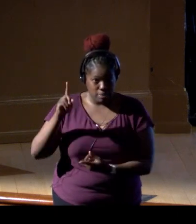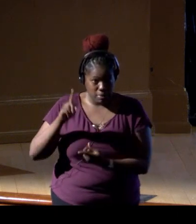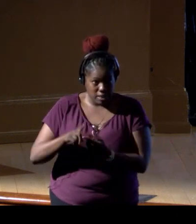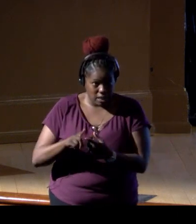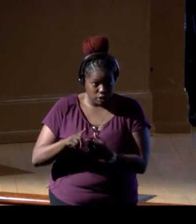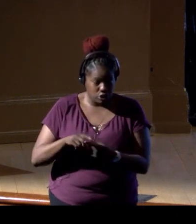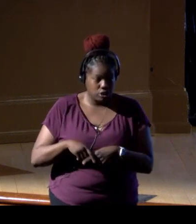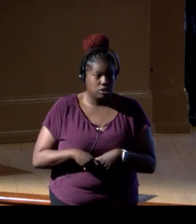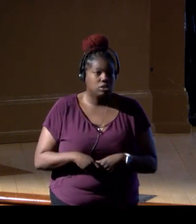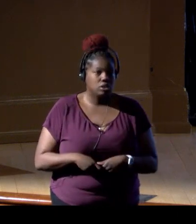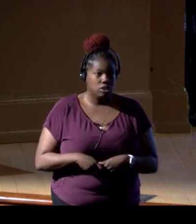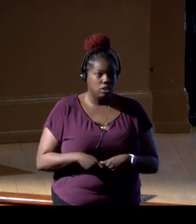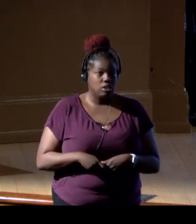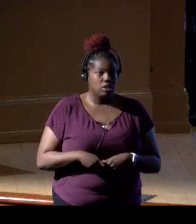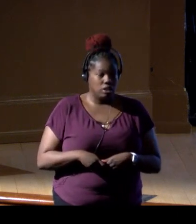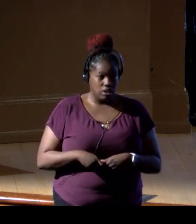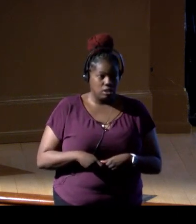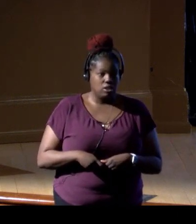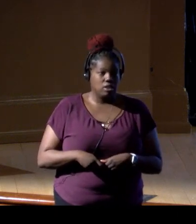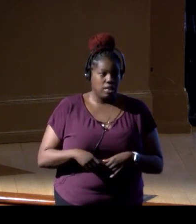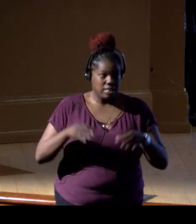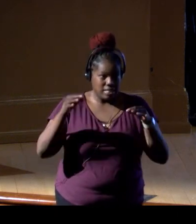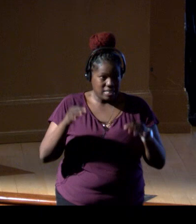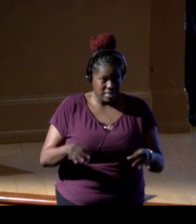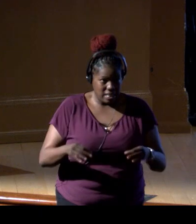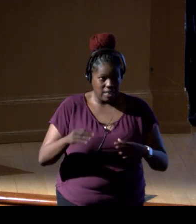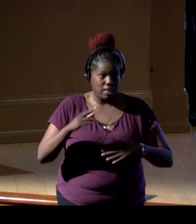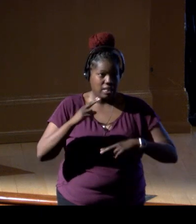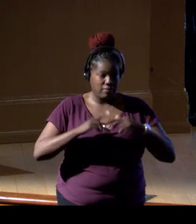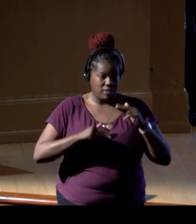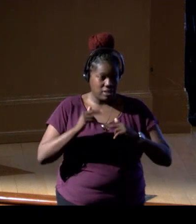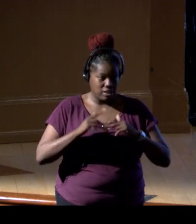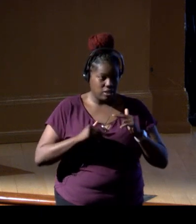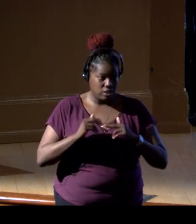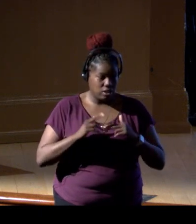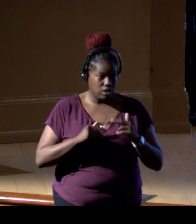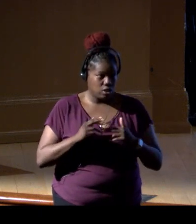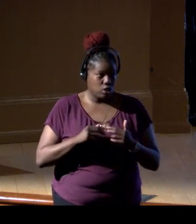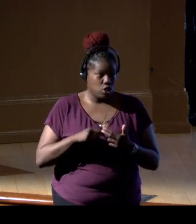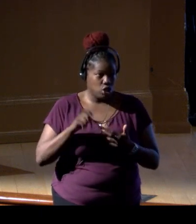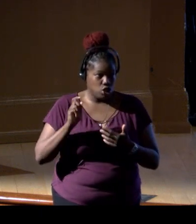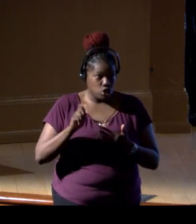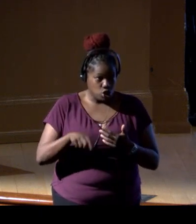and siting these facilities. Where should we site them and where not?